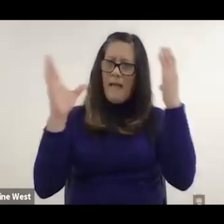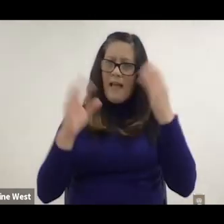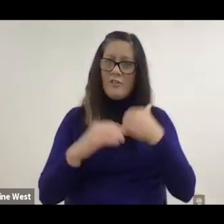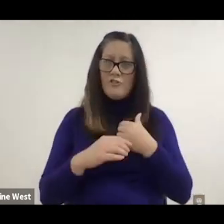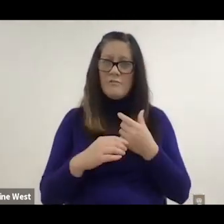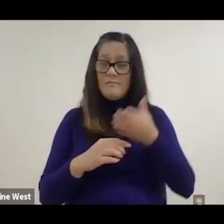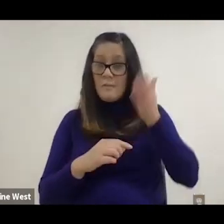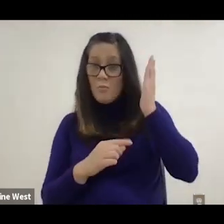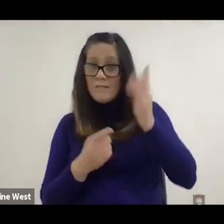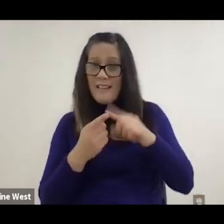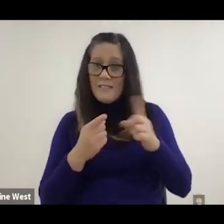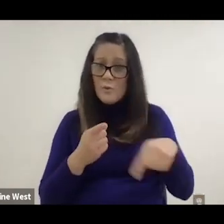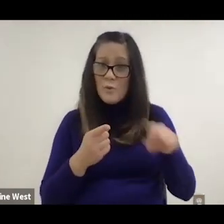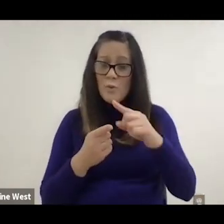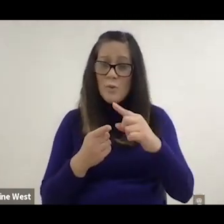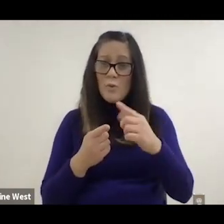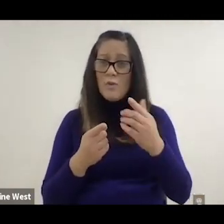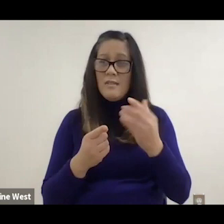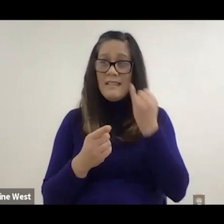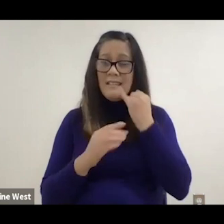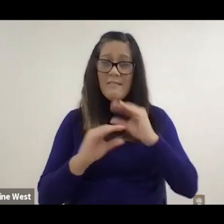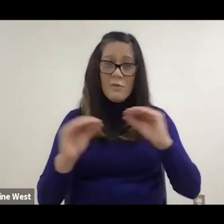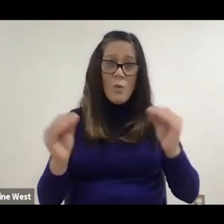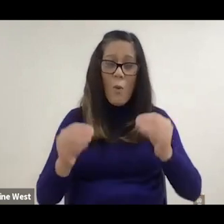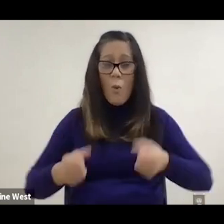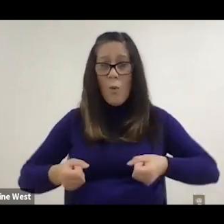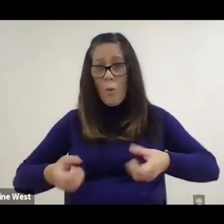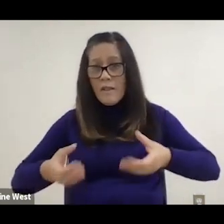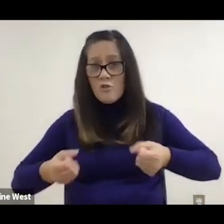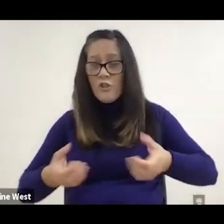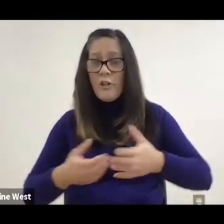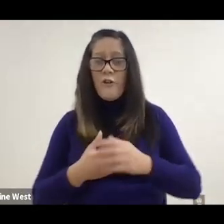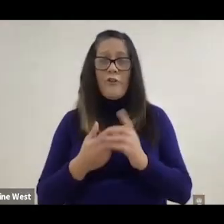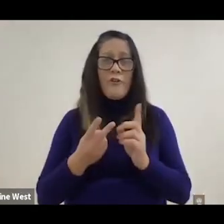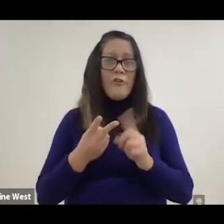able to present to you today if I didn't have a wheelchair for mobility.